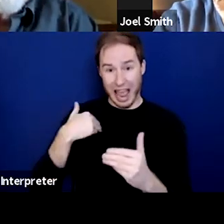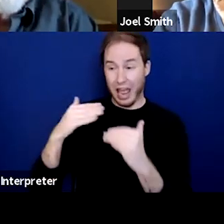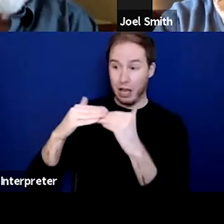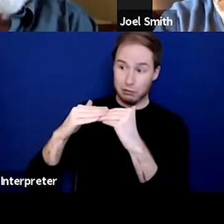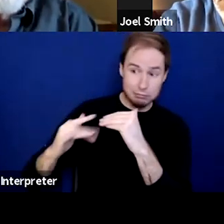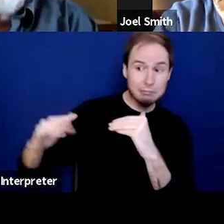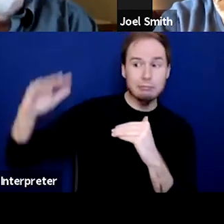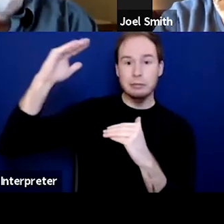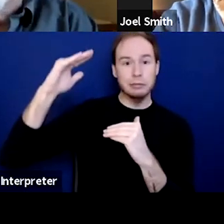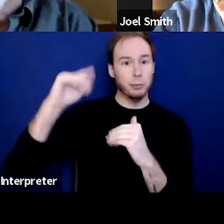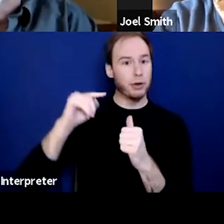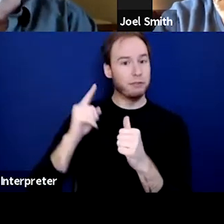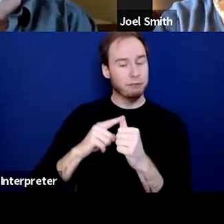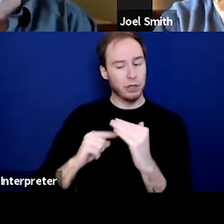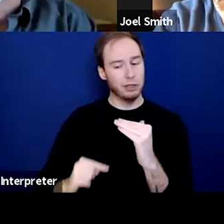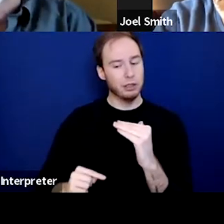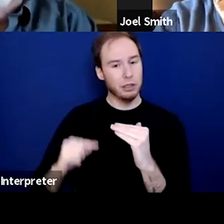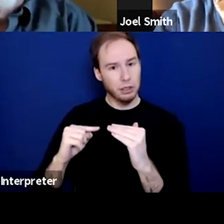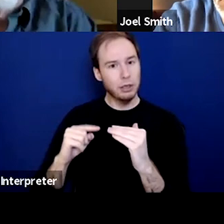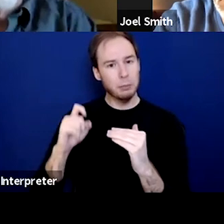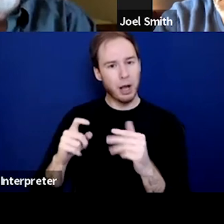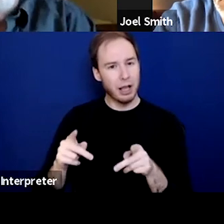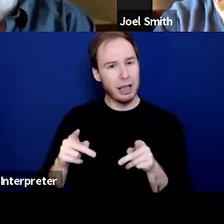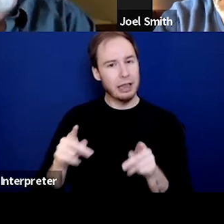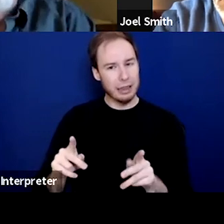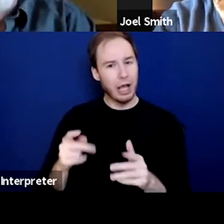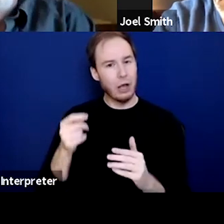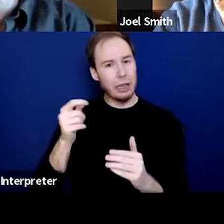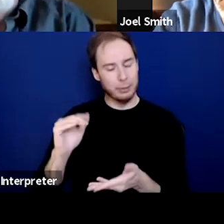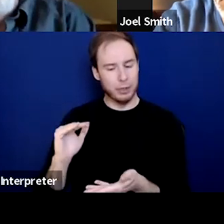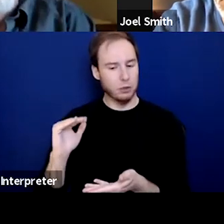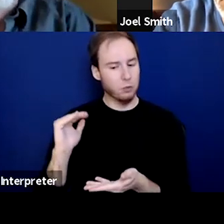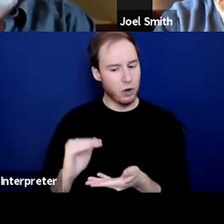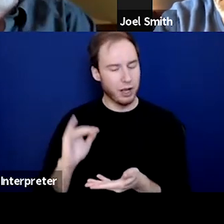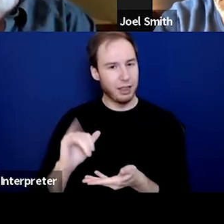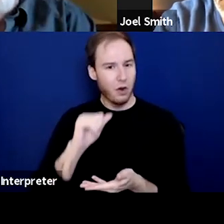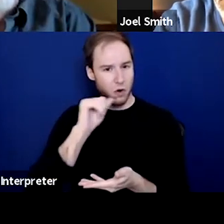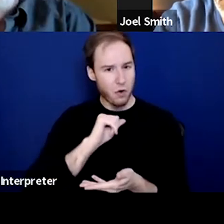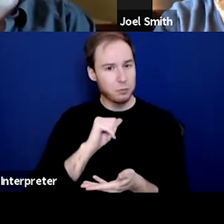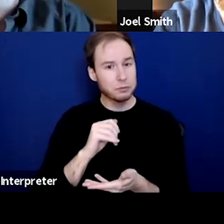There's a lot of folks who've used cannabis all their lives. Never had an issue. There's a lot of folks who use cannabis